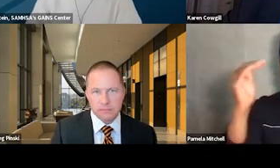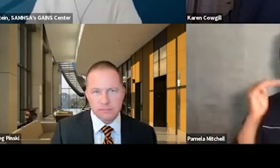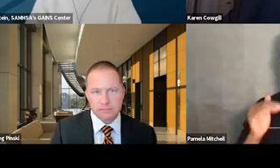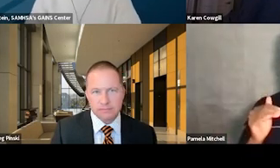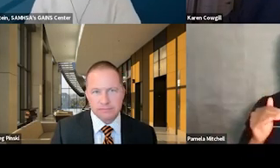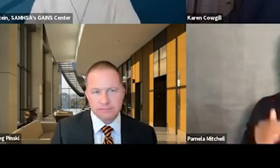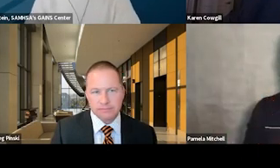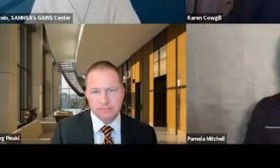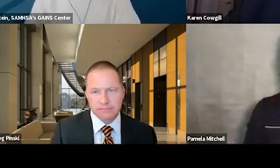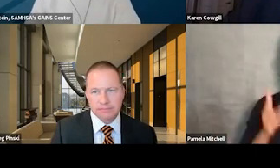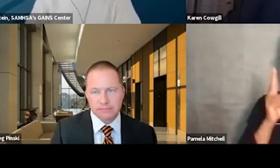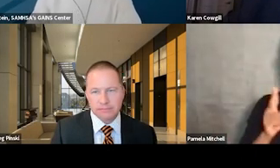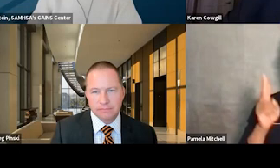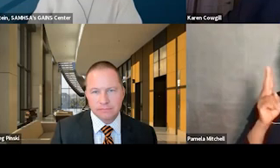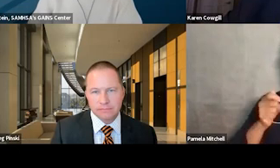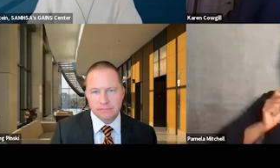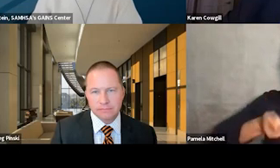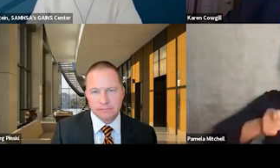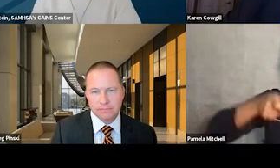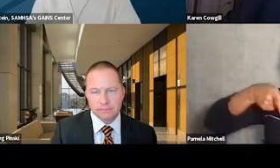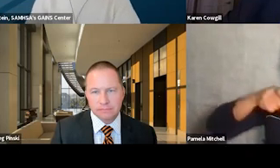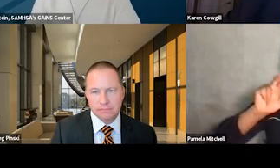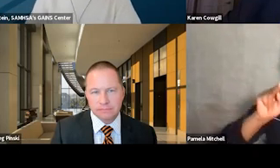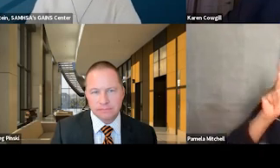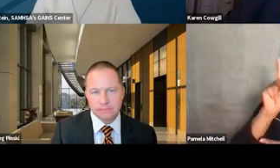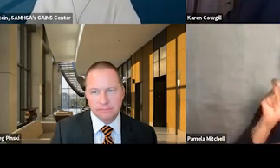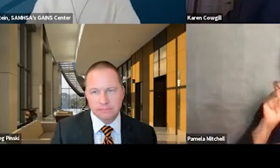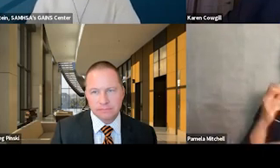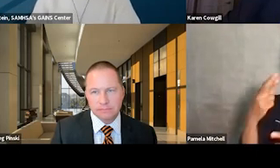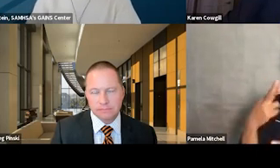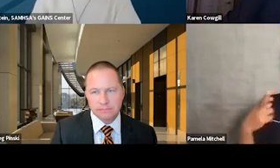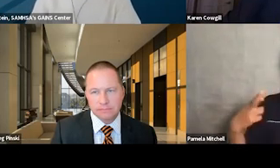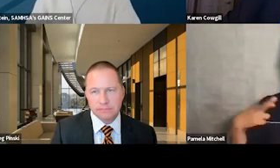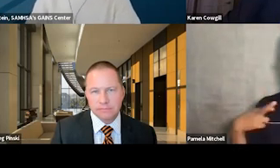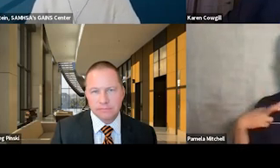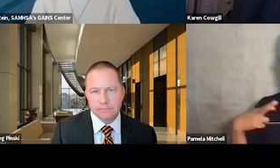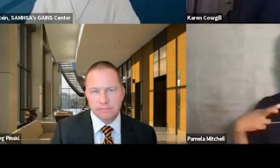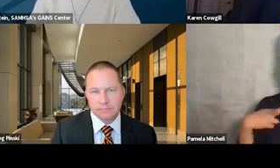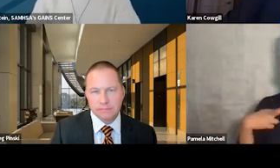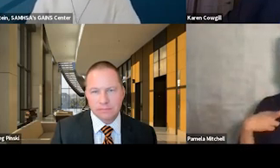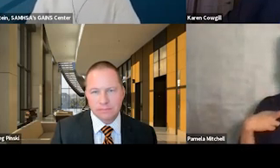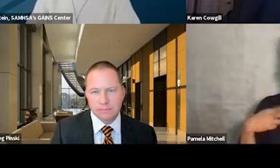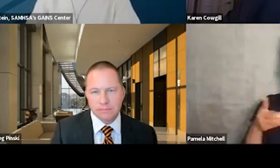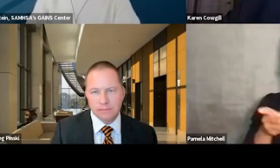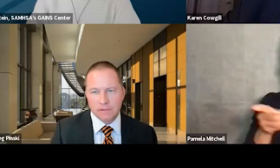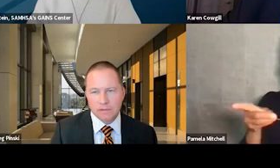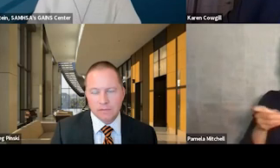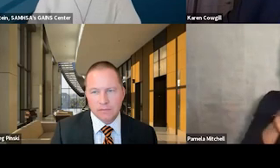The Honorable Gregory Pinski is a retired Montana District Judge. Before taking the bench, Judge Pinski taught at